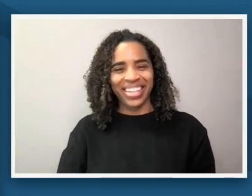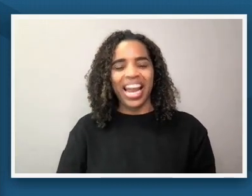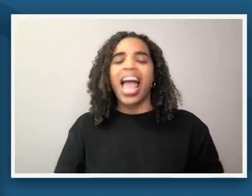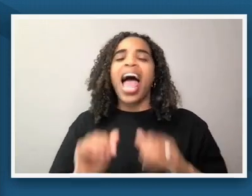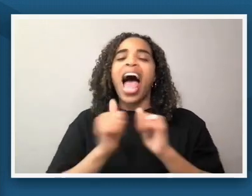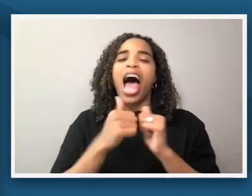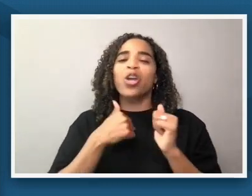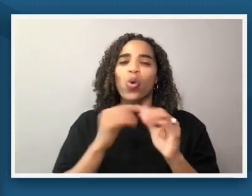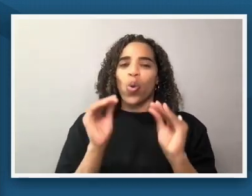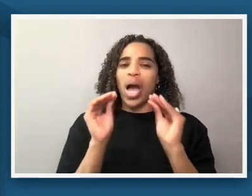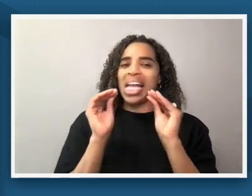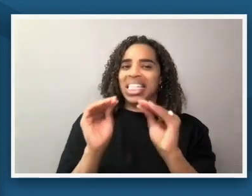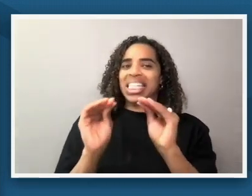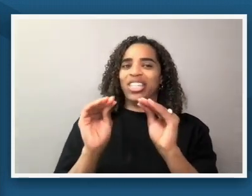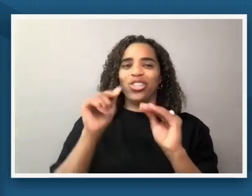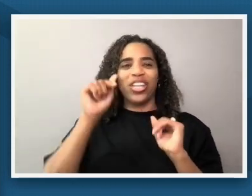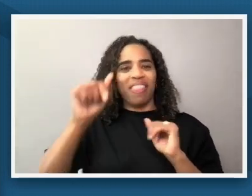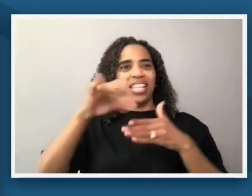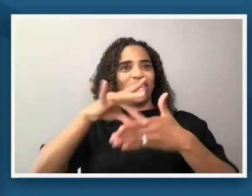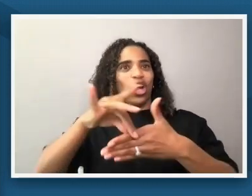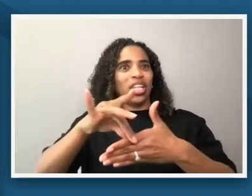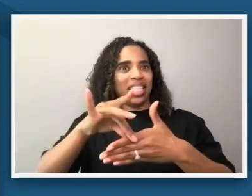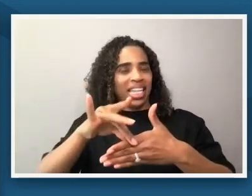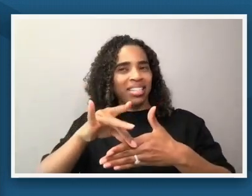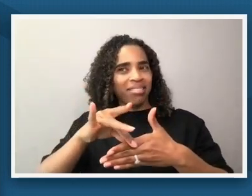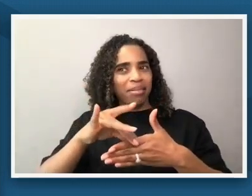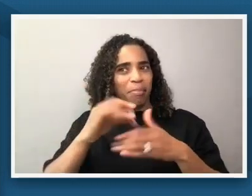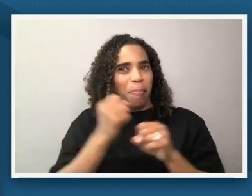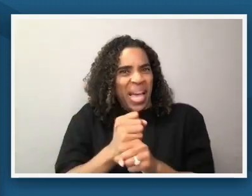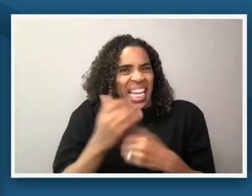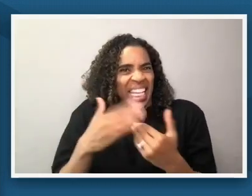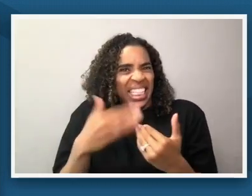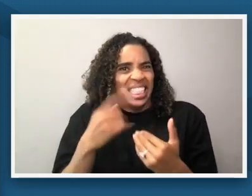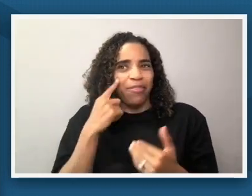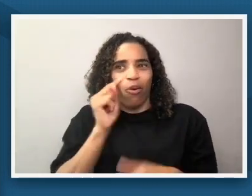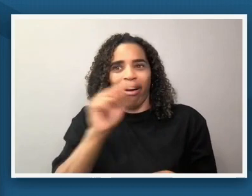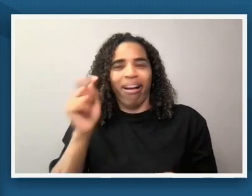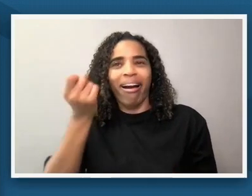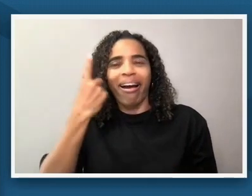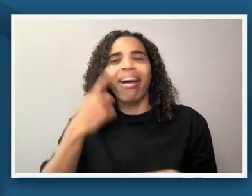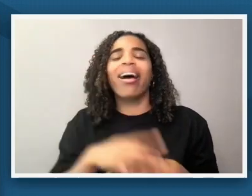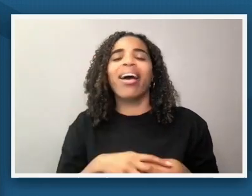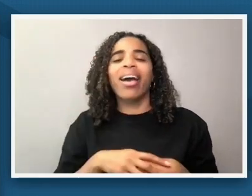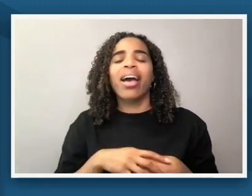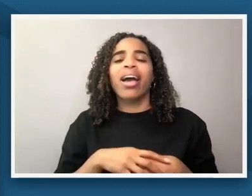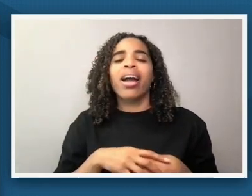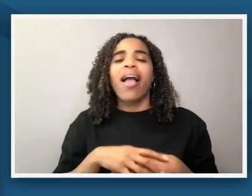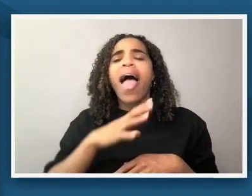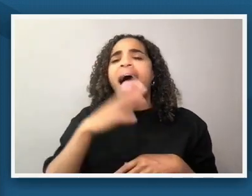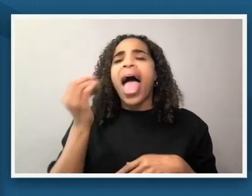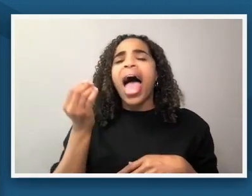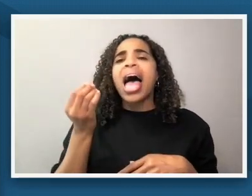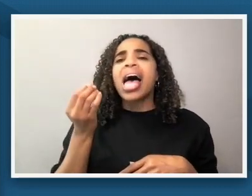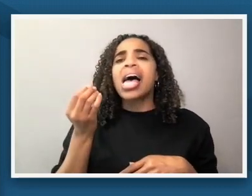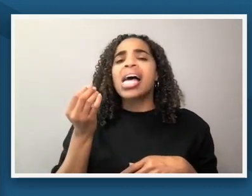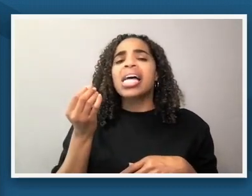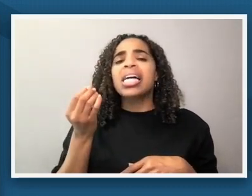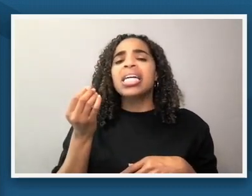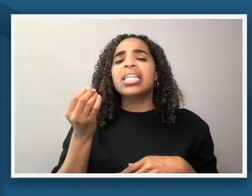digestible way and what are some of the hard decisions